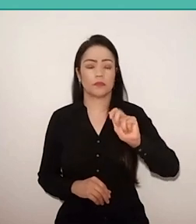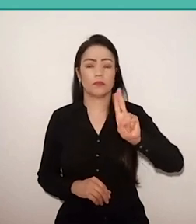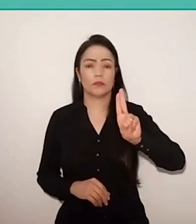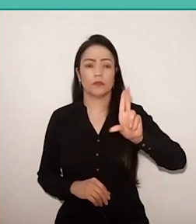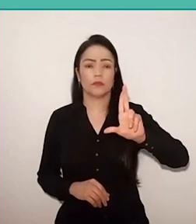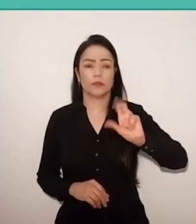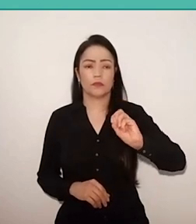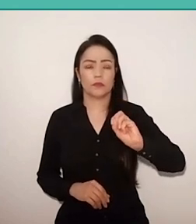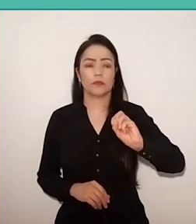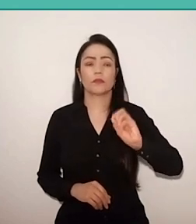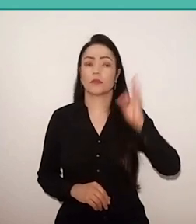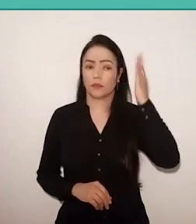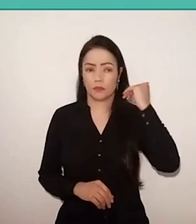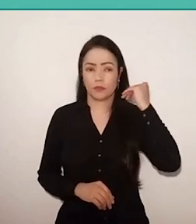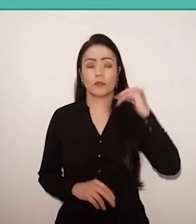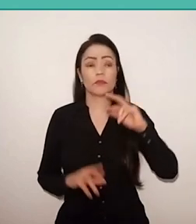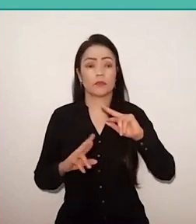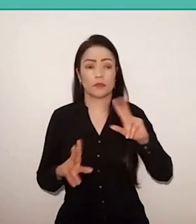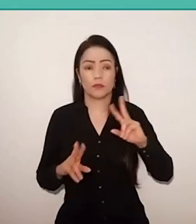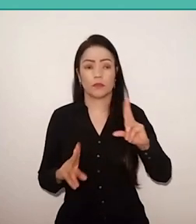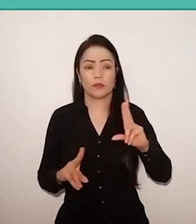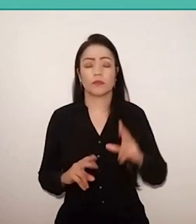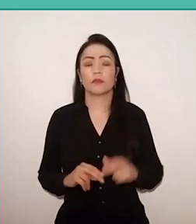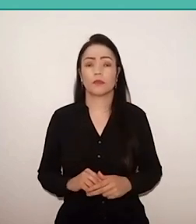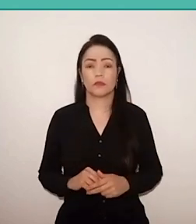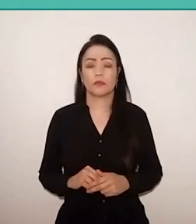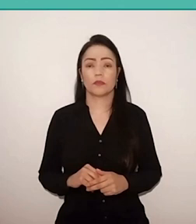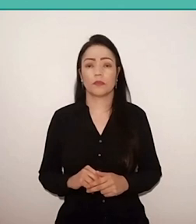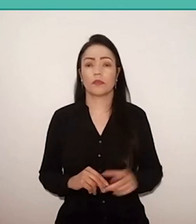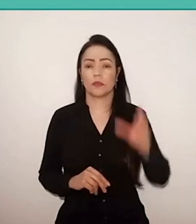unlike other human beings, of learning and teaching,